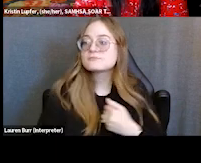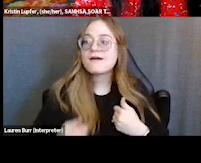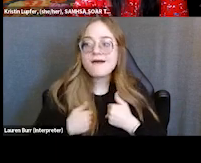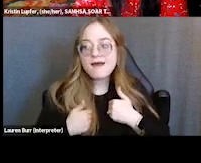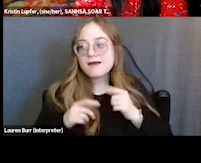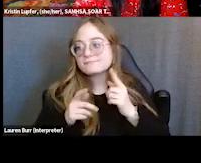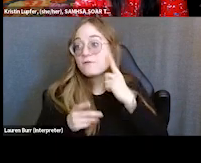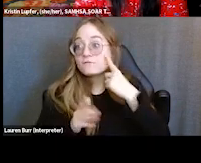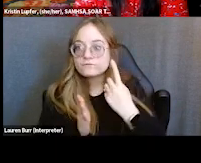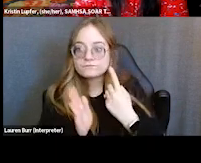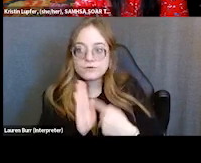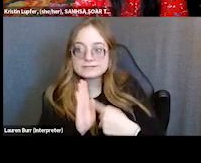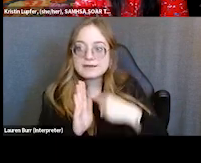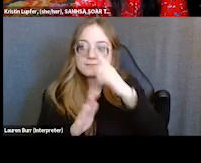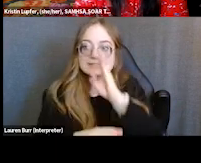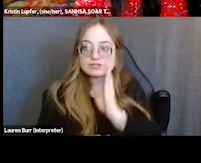And so I had one client, I've had him for years